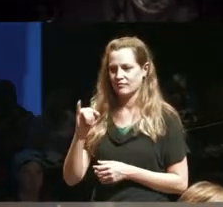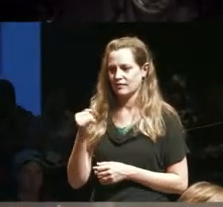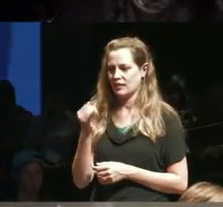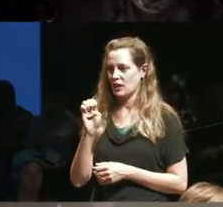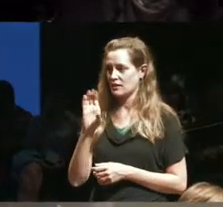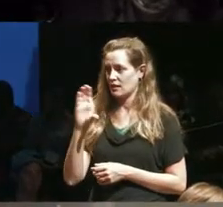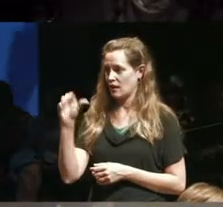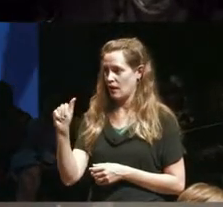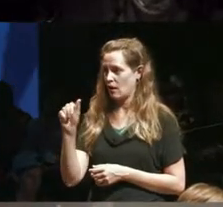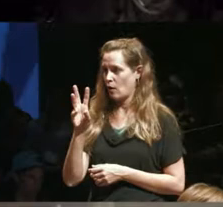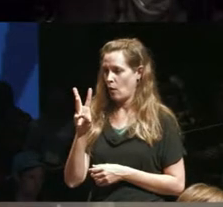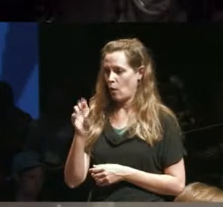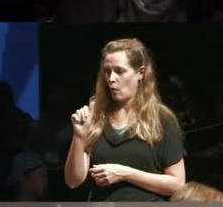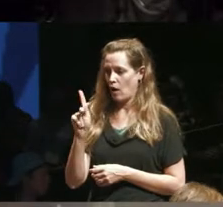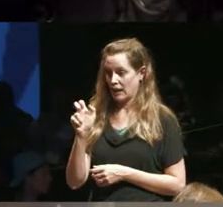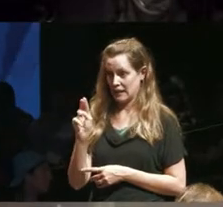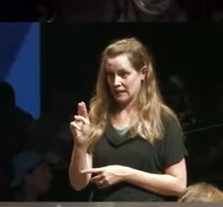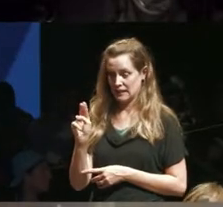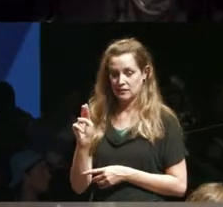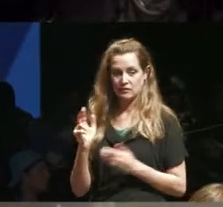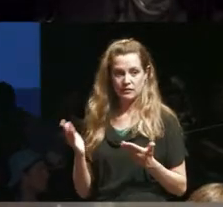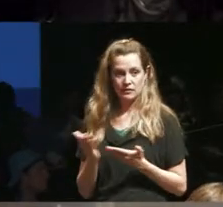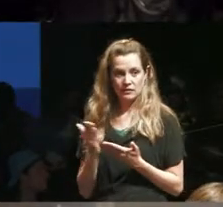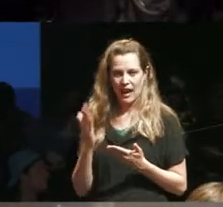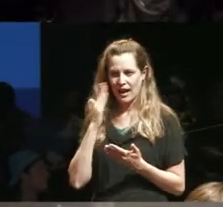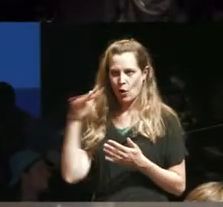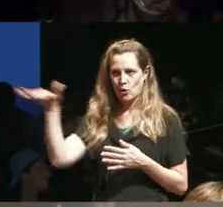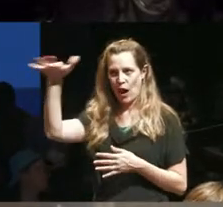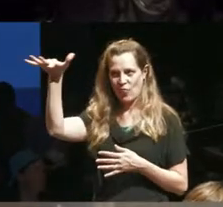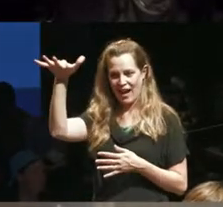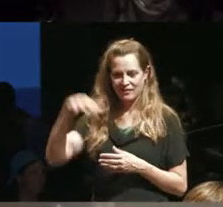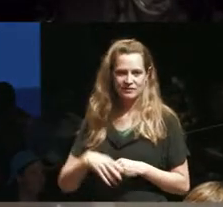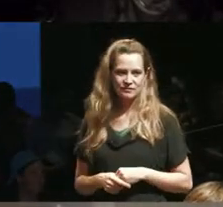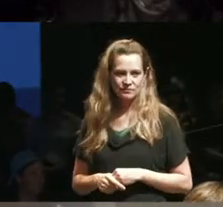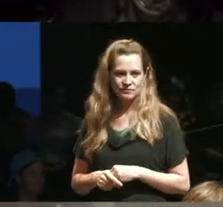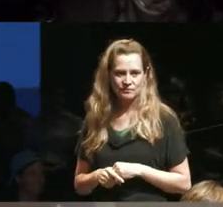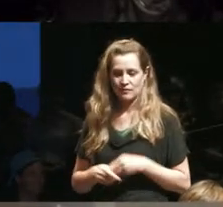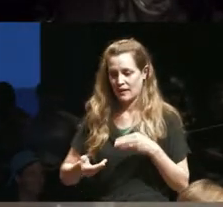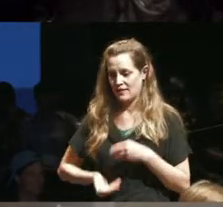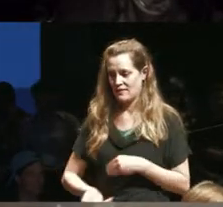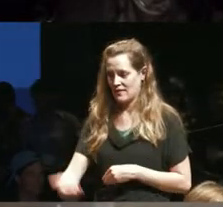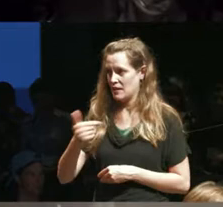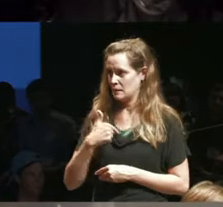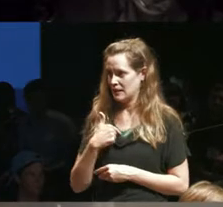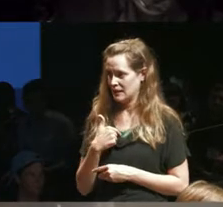in the room III know you're out there invited me to something that she was